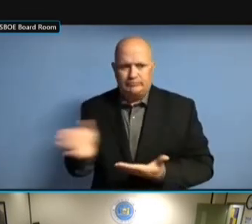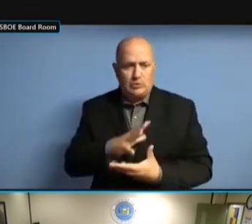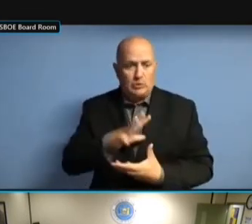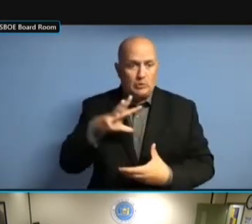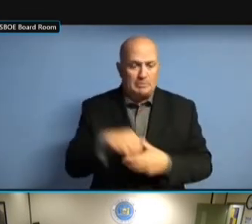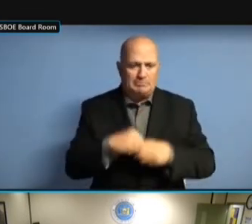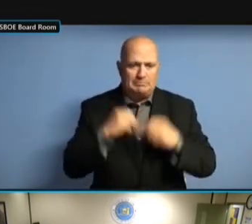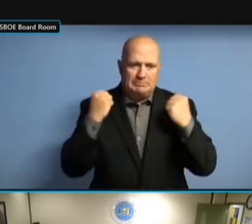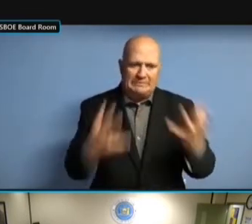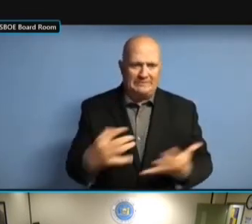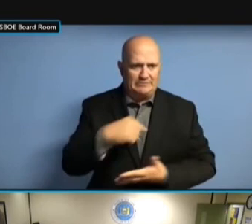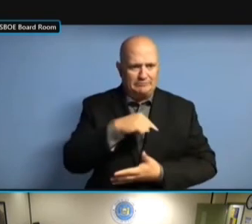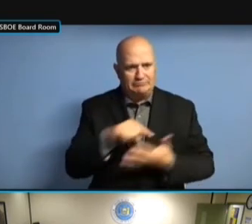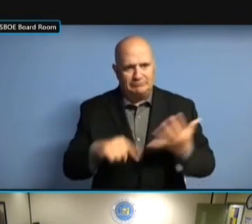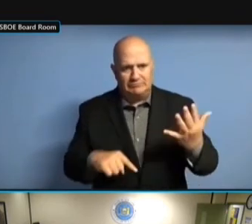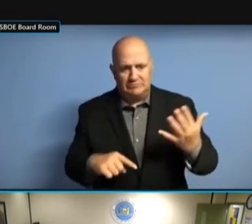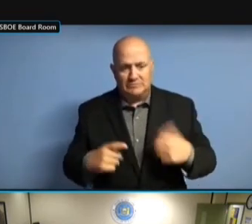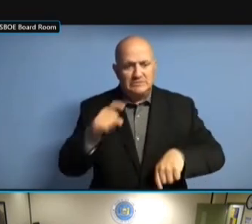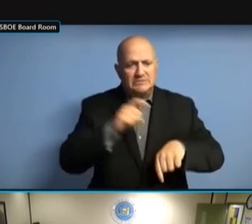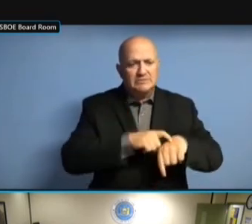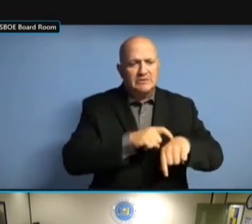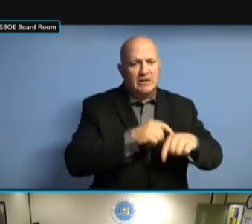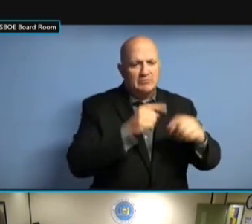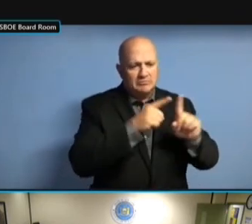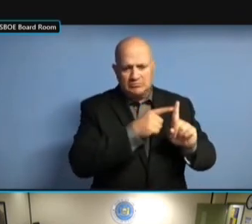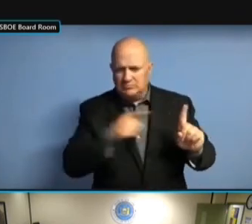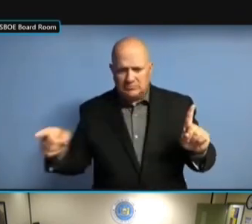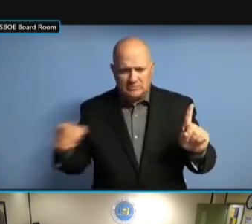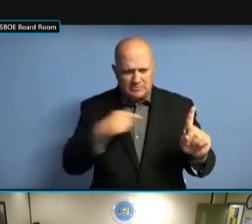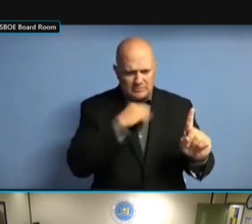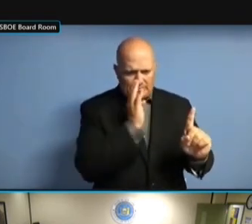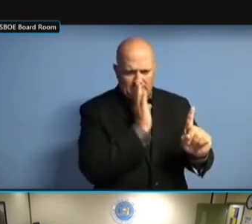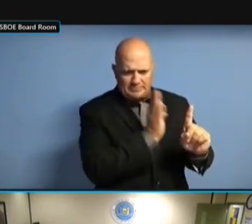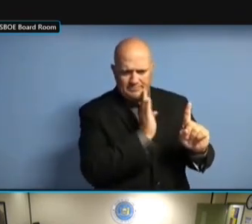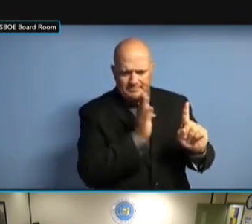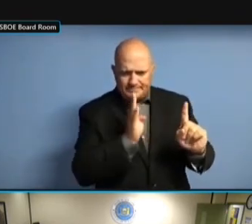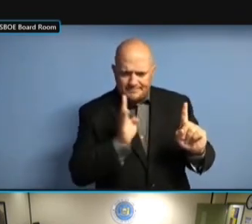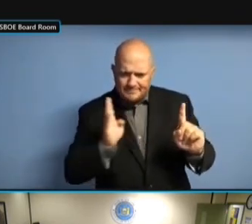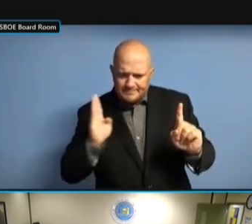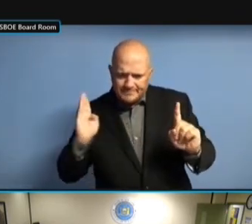ASPECTS OF THE PROJECT, A GENERAL OVERARCHING ASPECTS OF THE PROJECT, A GENERAL OVERARCHING UPDATE. GENERAL OVERARCHING UPDATE. GENERAL OVERARCHING UPDATE. WE'RE GENERAL OVERARCHING UPDATE. WE'RE ALSO GENERAL OVERARCHING UPDATE. WE'RE ALSO CONTINUING GENERAL OVERARCHING UPDATE. WE'RE ALSO CONTINUING TO GENERAL OVERARCHING UPDATE. WE'RE ALSO CONTINUING TO PLAN WE'RE ALSO CONTINUING TO PLAN WE'RE ALSO CONTINUING TO PLAN COUNTY WE'RE ALSO CONTINUING TO PLAN COUNTY BOARD WE'RE ALSO CONTINUING TO PLAN COUNTY BOARD OUTREACH WE'RE ALSO CONTINUING TO PLAN COUNTY BOARD OUTREACH SESSIONS COUNTY BOARD OUTREACH SESSIONS